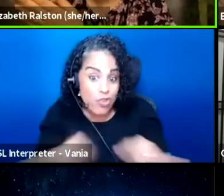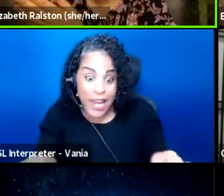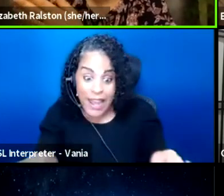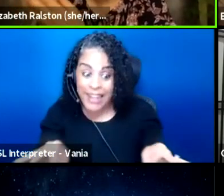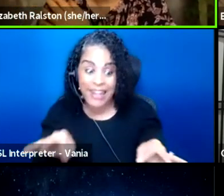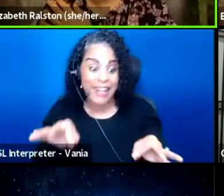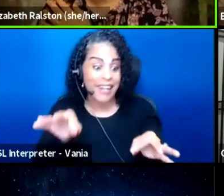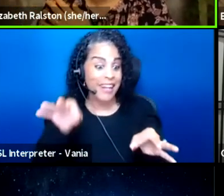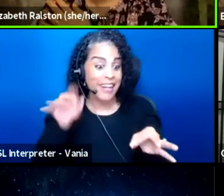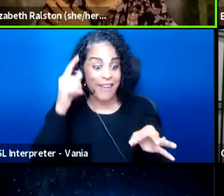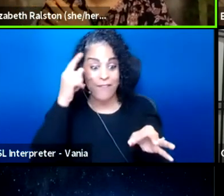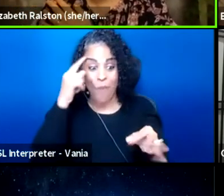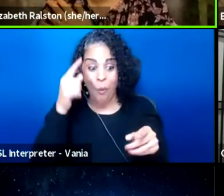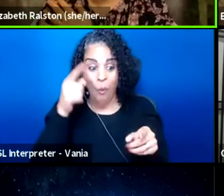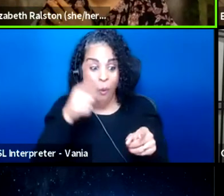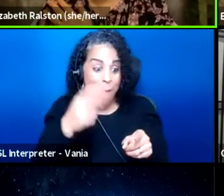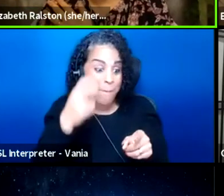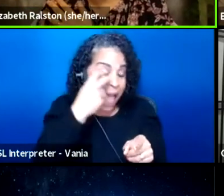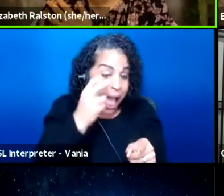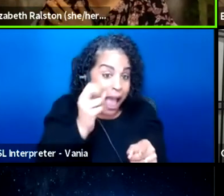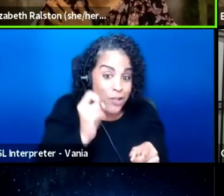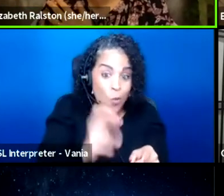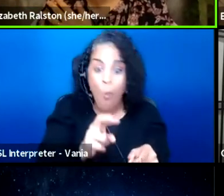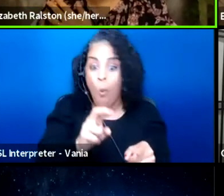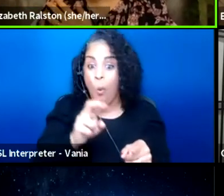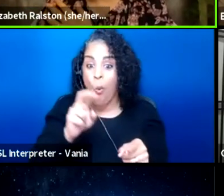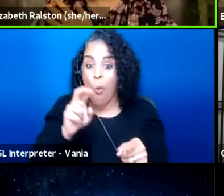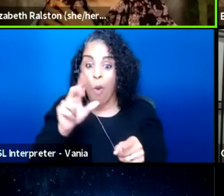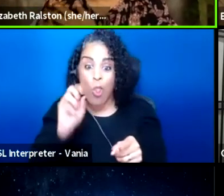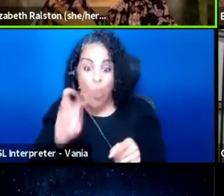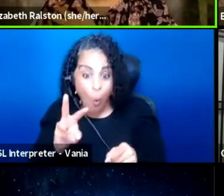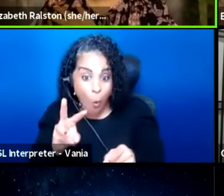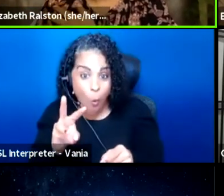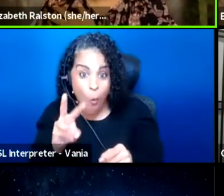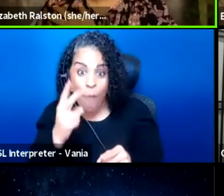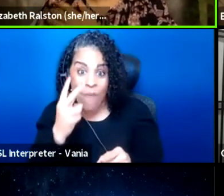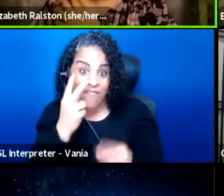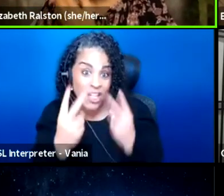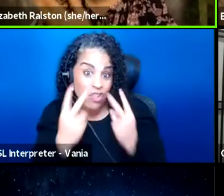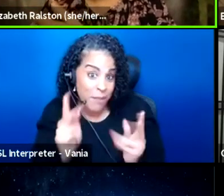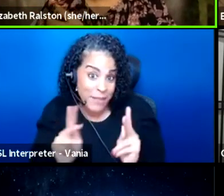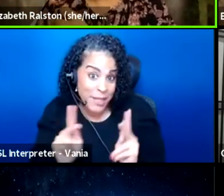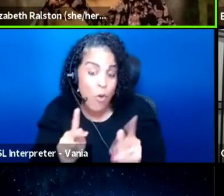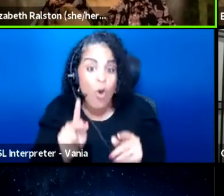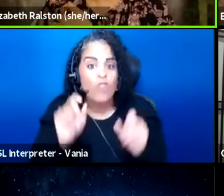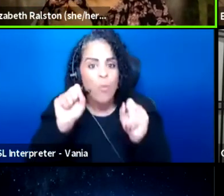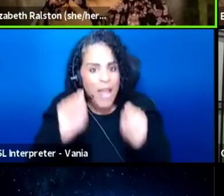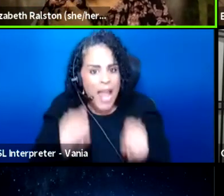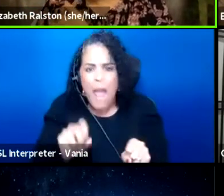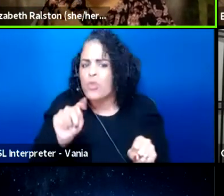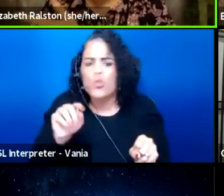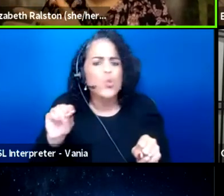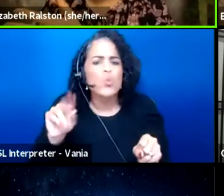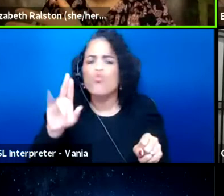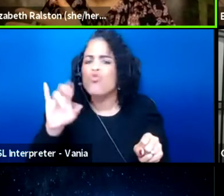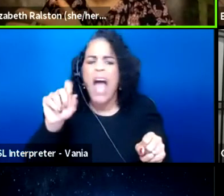for blind or low vision patrons. So, being able to just stop in anywhere